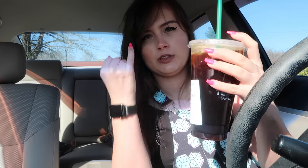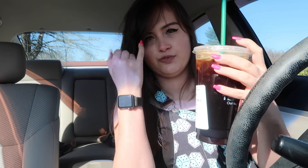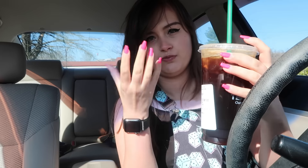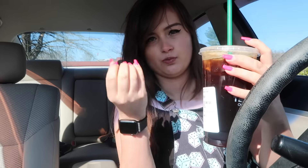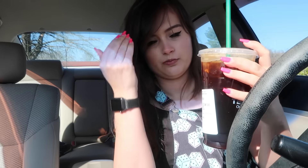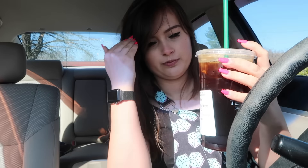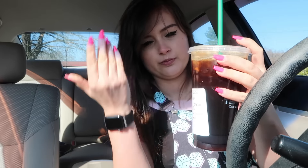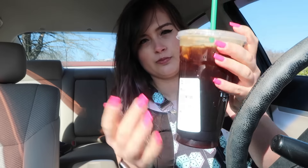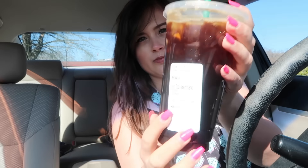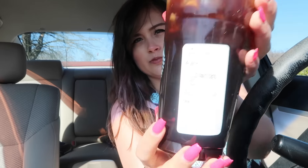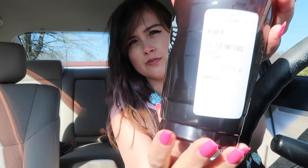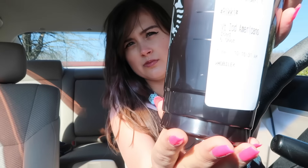If you wanna know what I got...